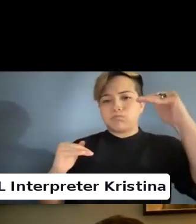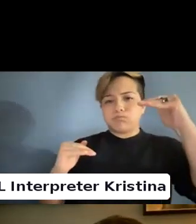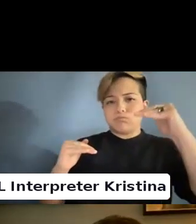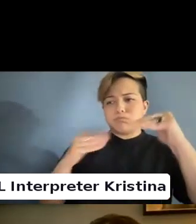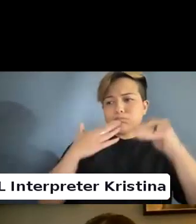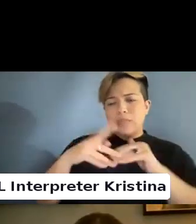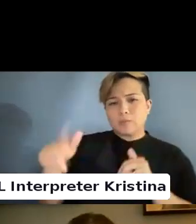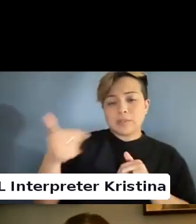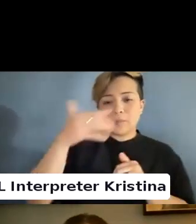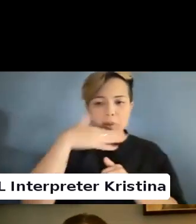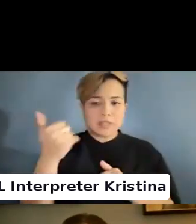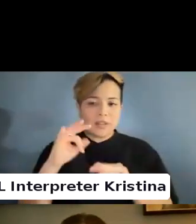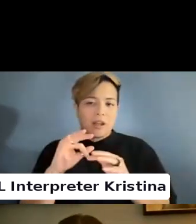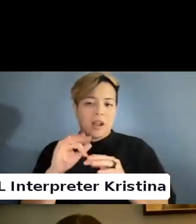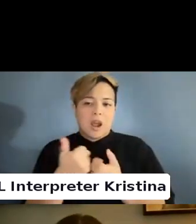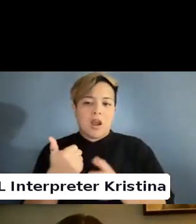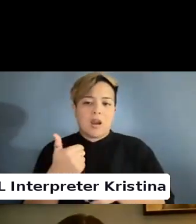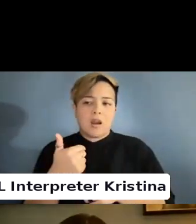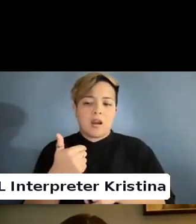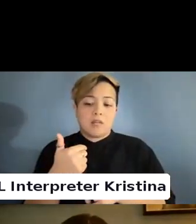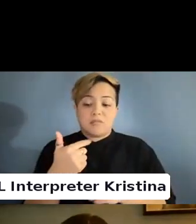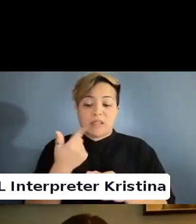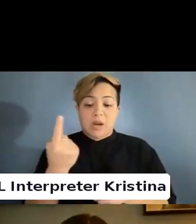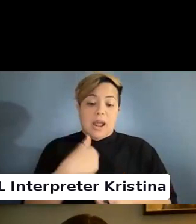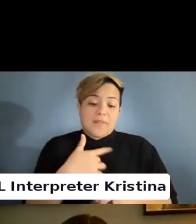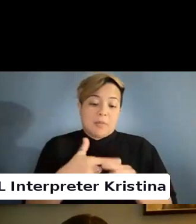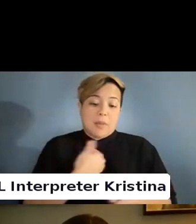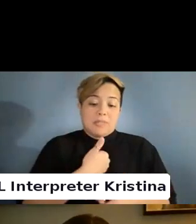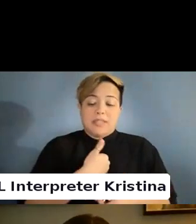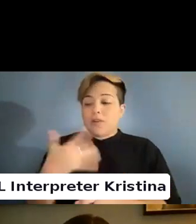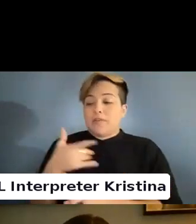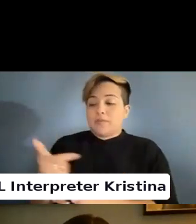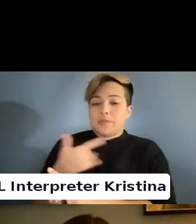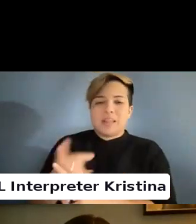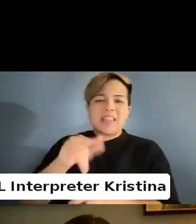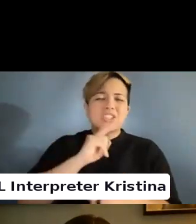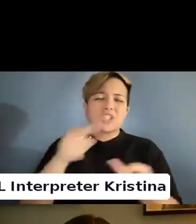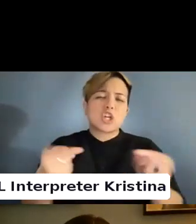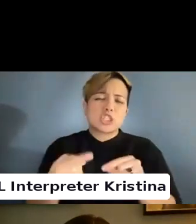Because however one feels about oneself. And how that just hurts groups.